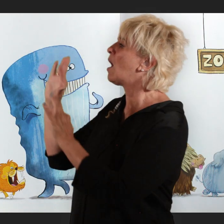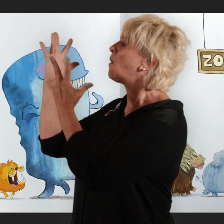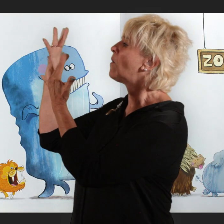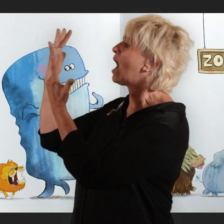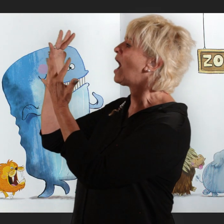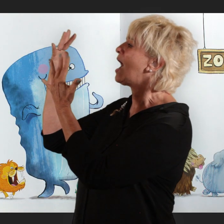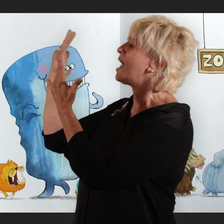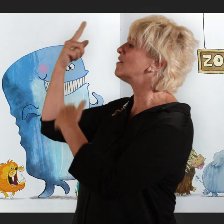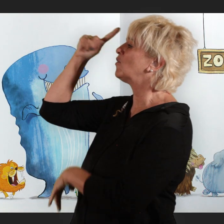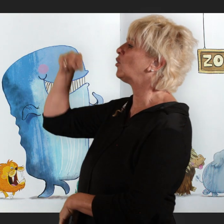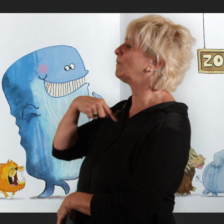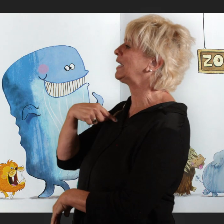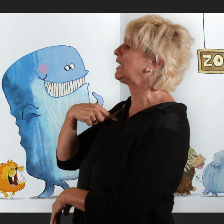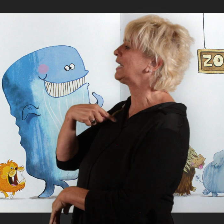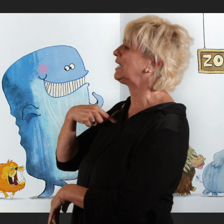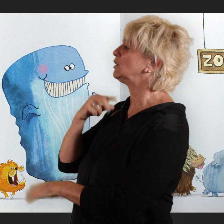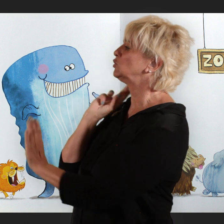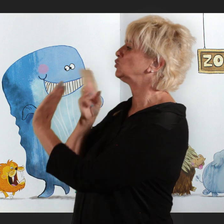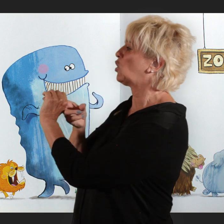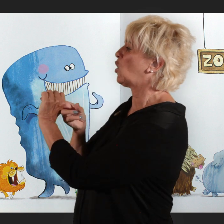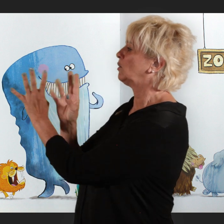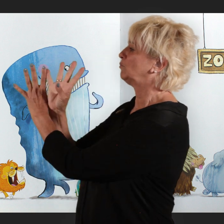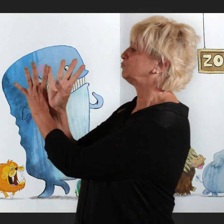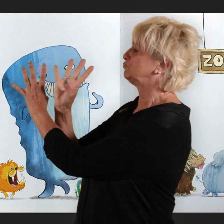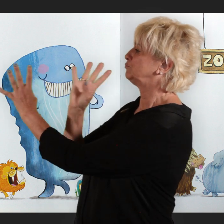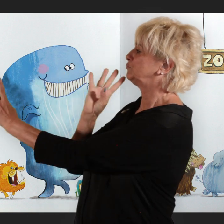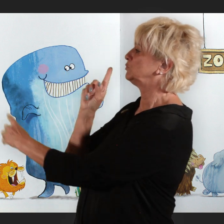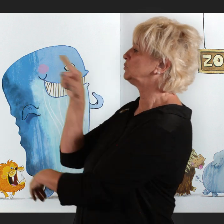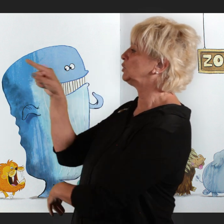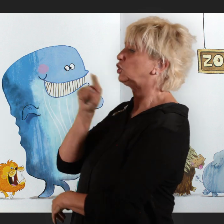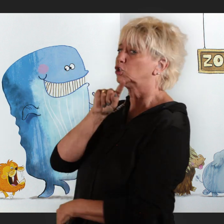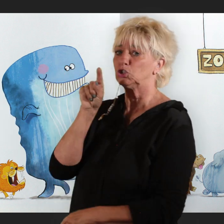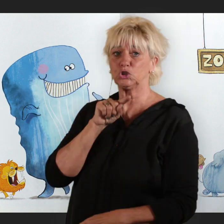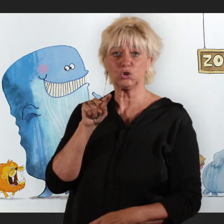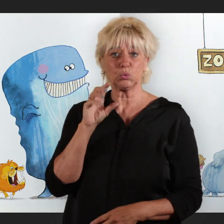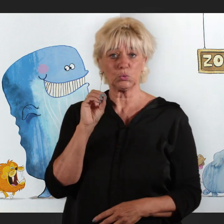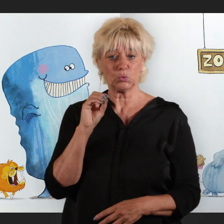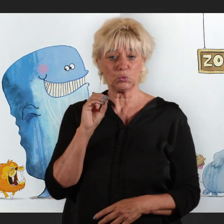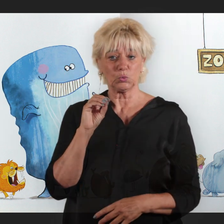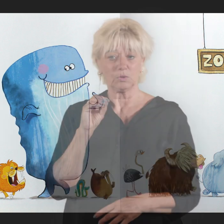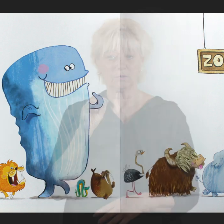Wait for me!